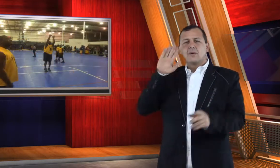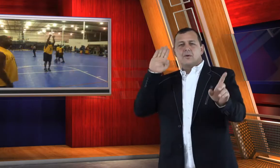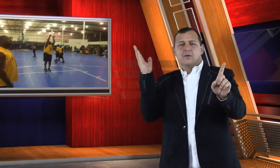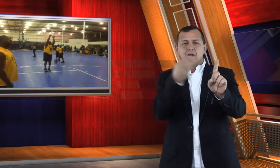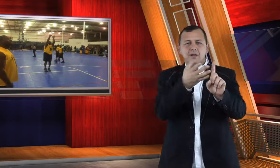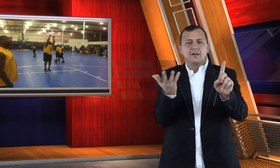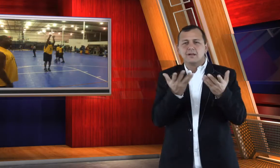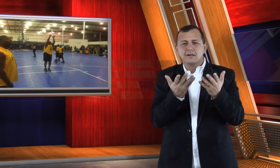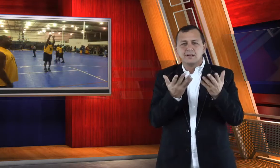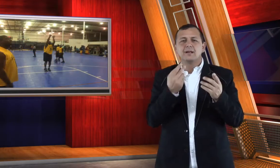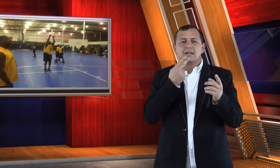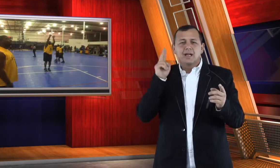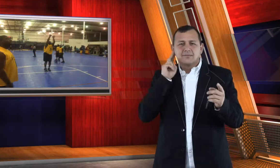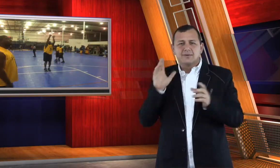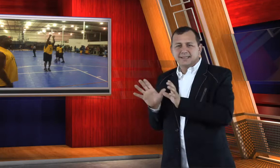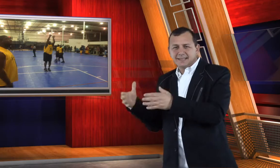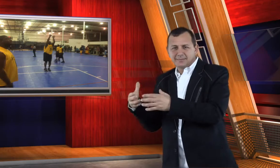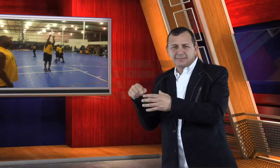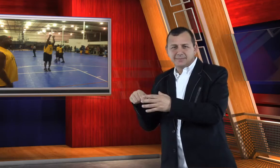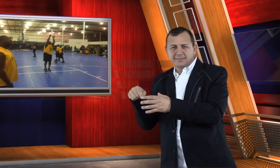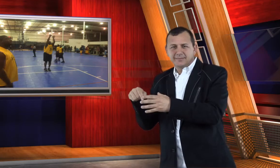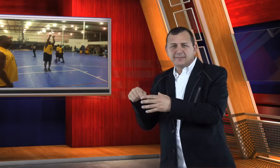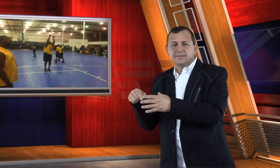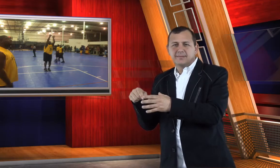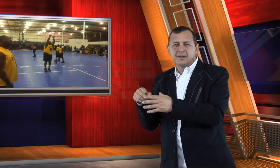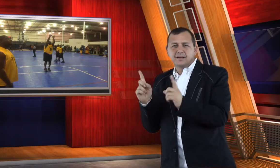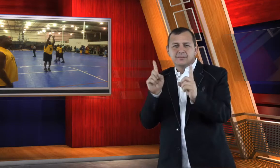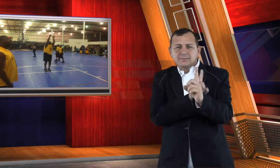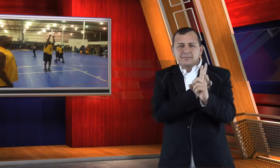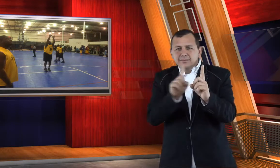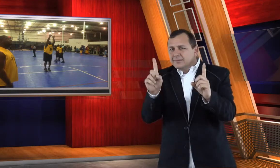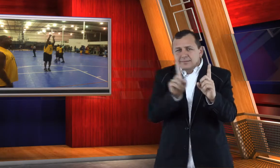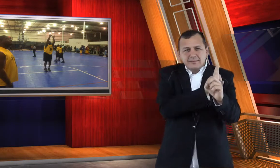The goal is to give Deaf Bahamians an opportunity